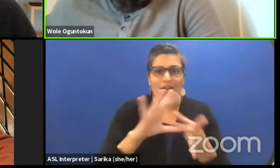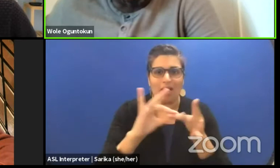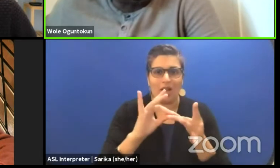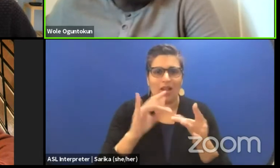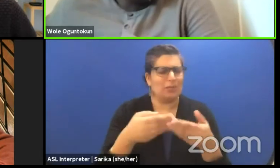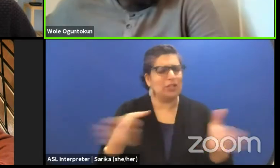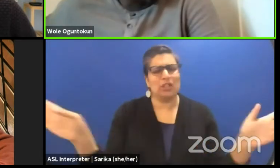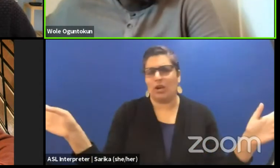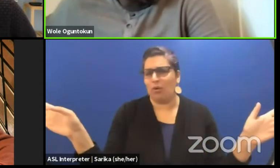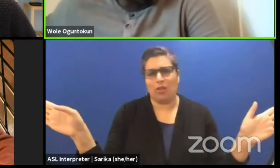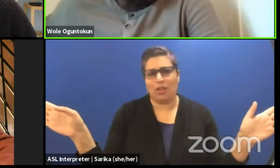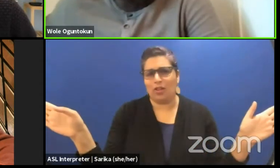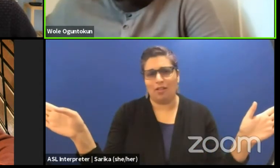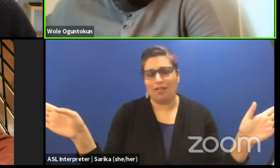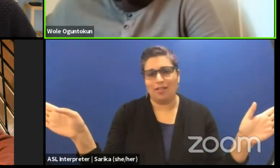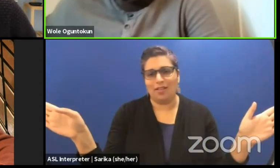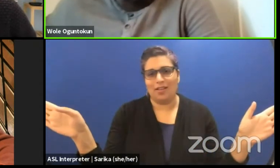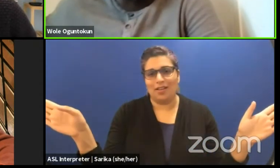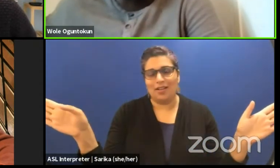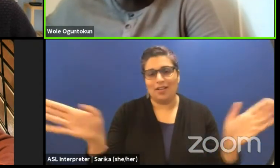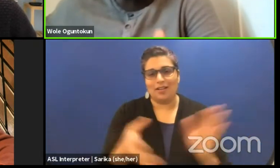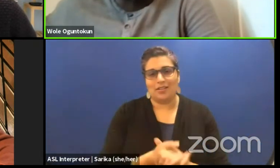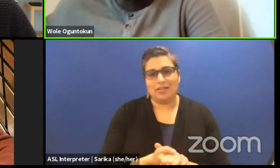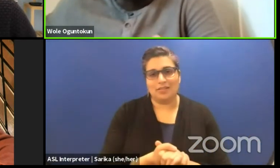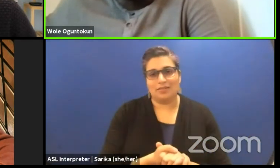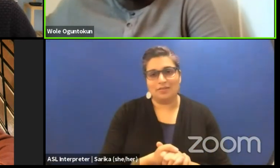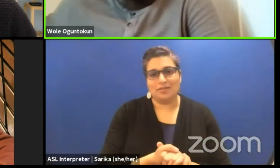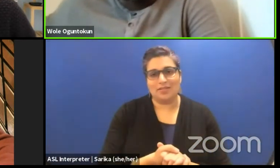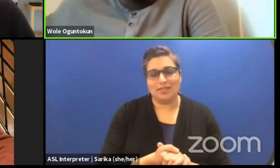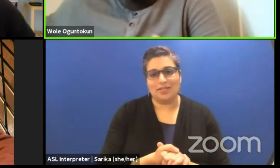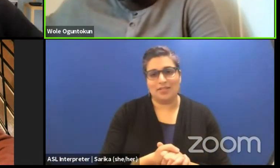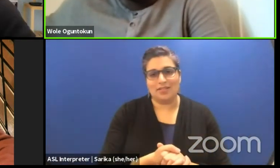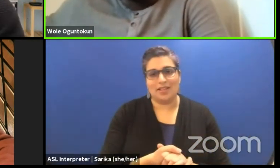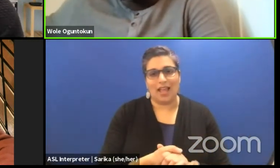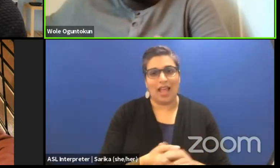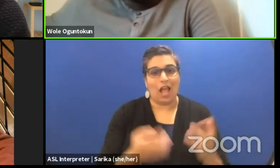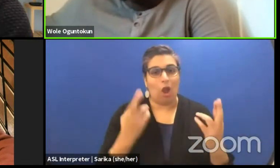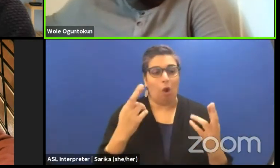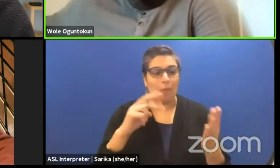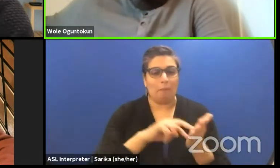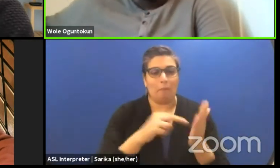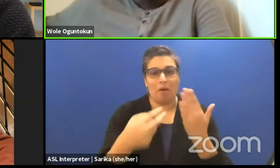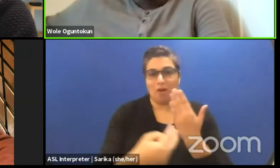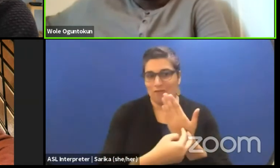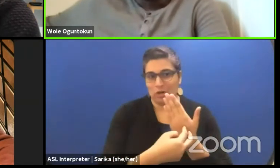You know I said, I hope it is a metaphorical language I was referring to.